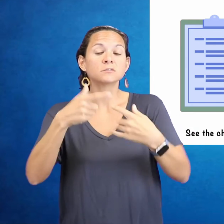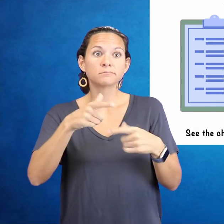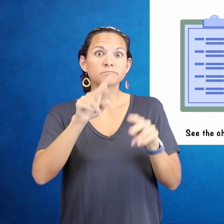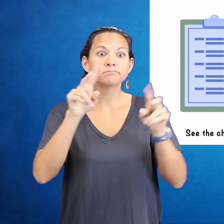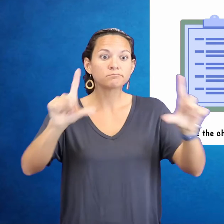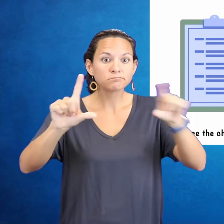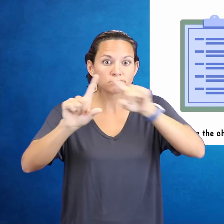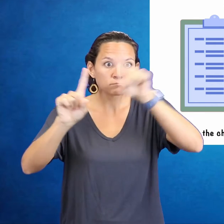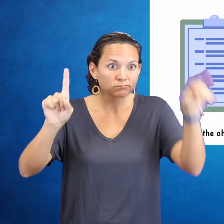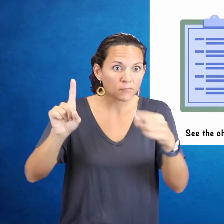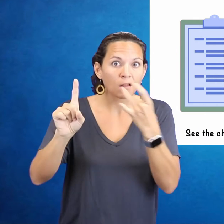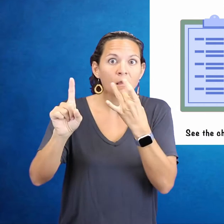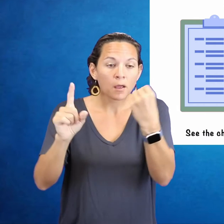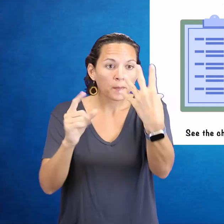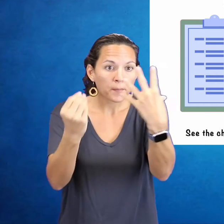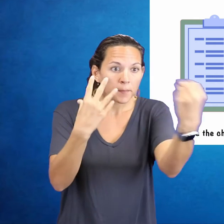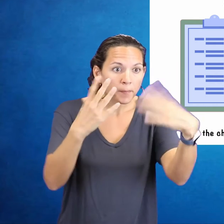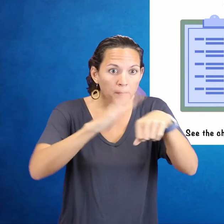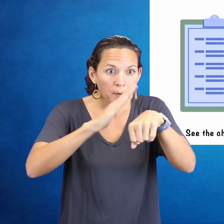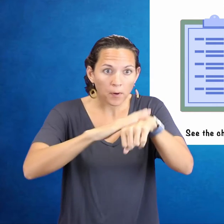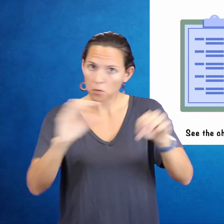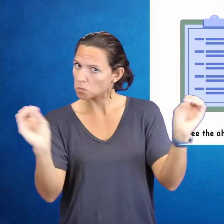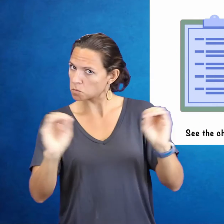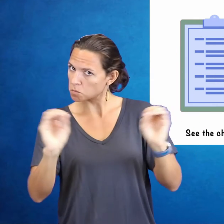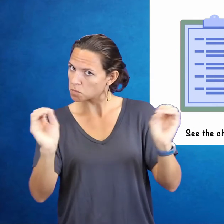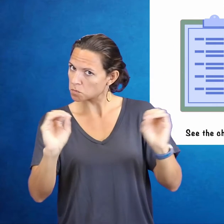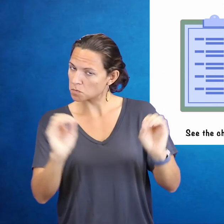No warning lights.